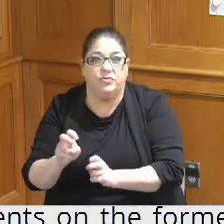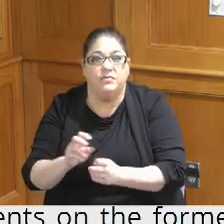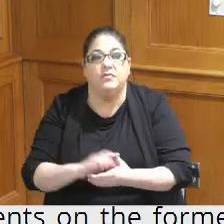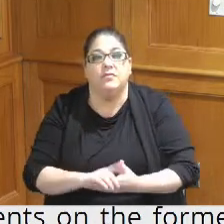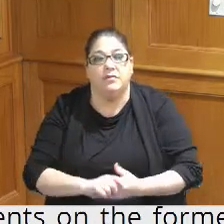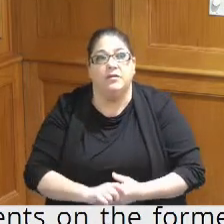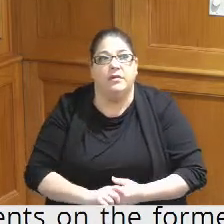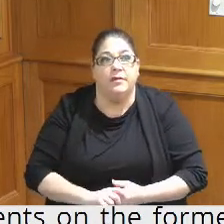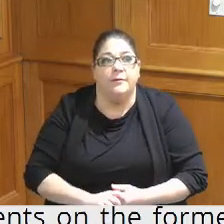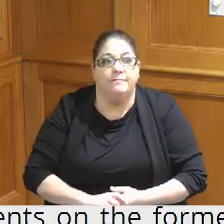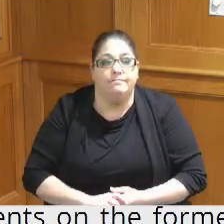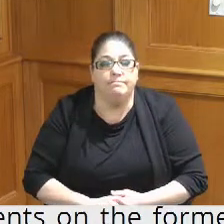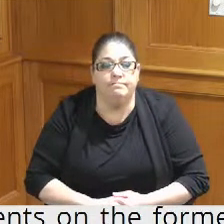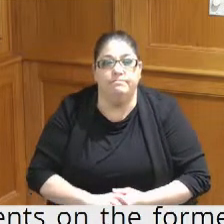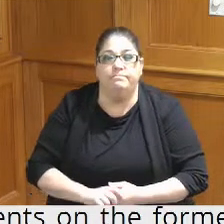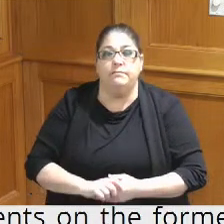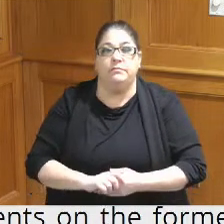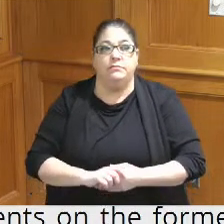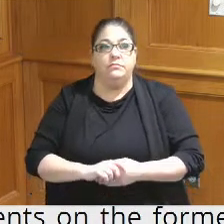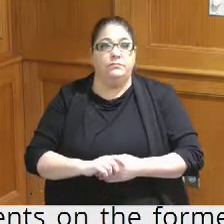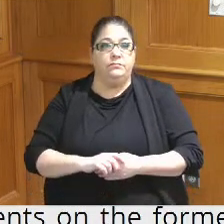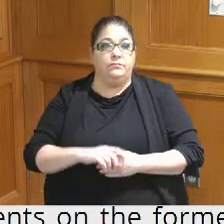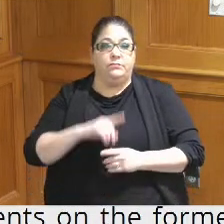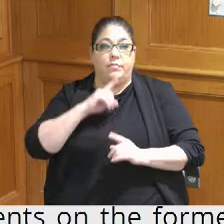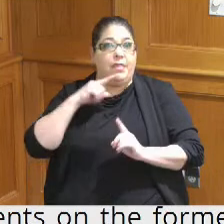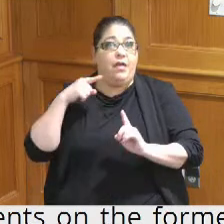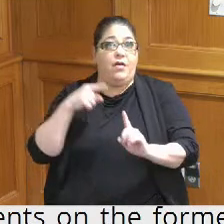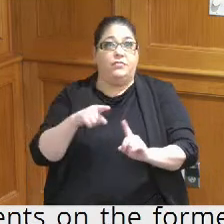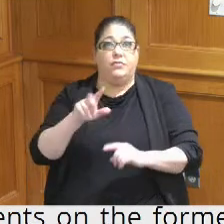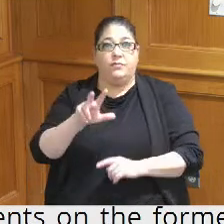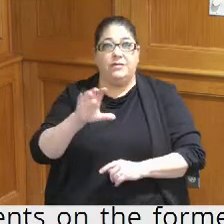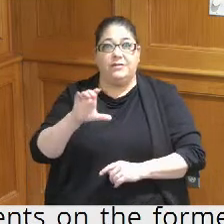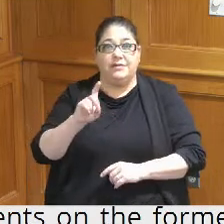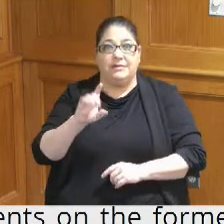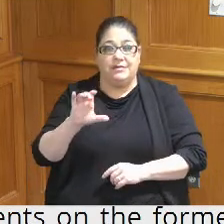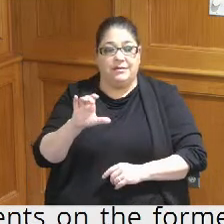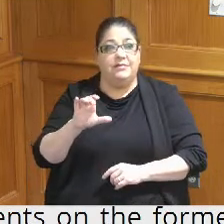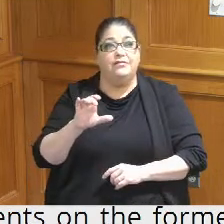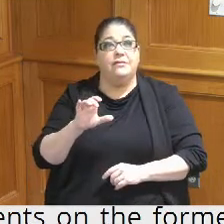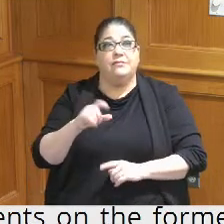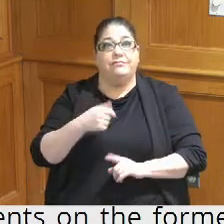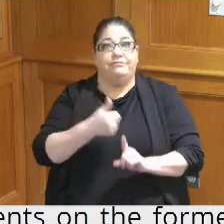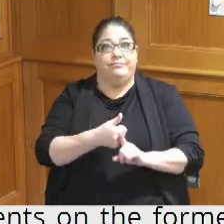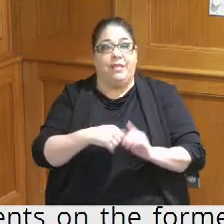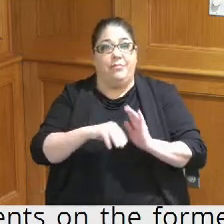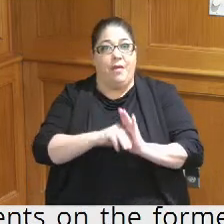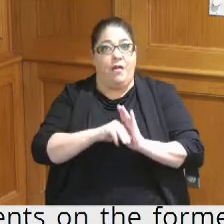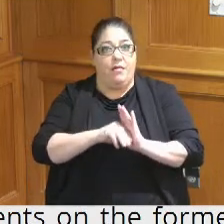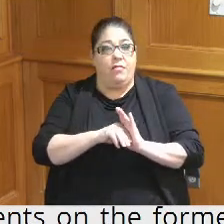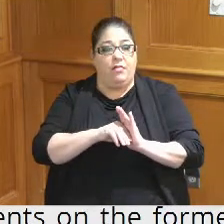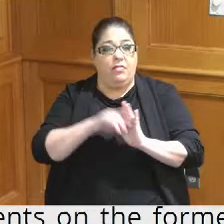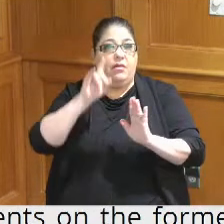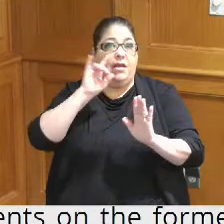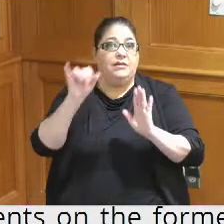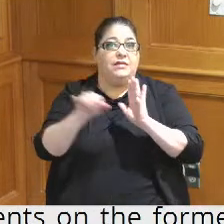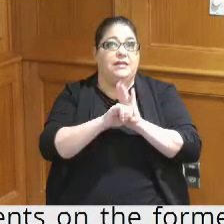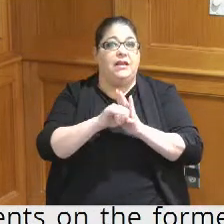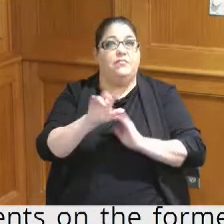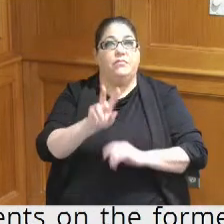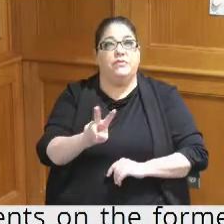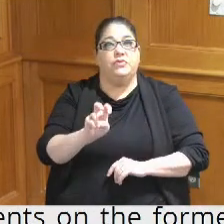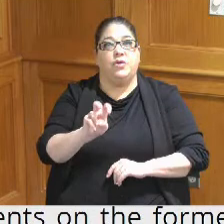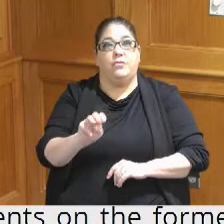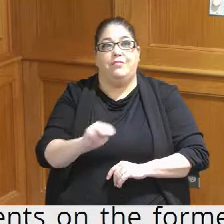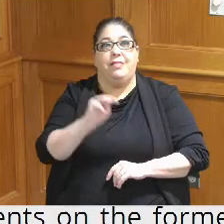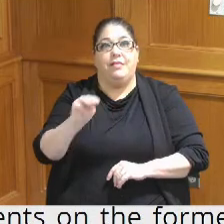things but ultimately three CDC model identifies approximately 200 million for the cost of a